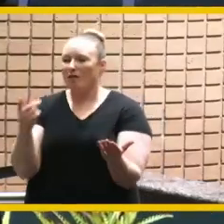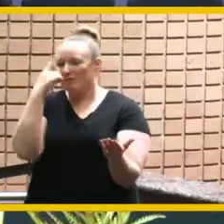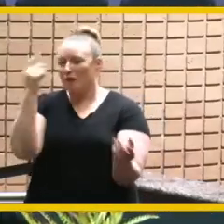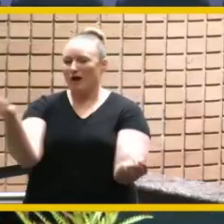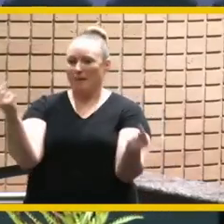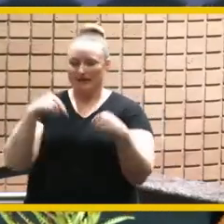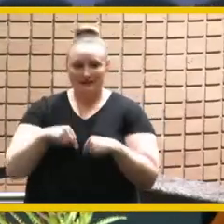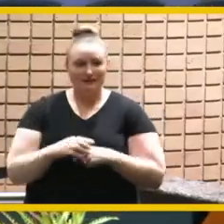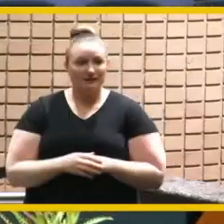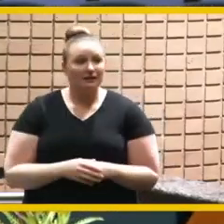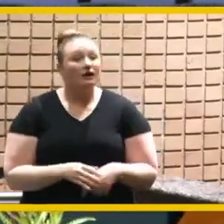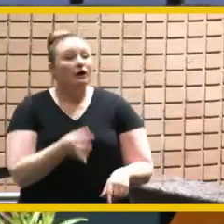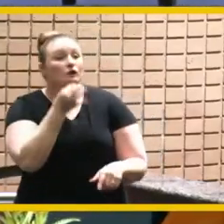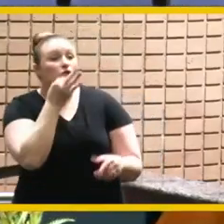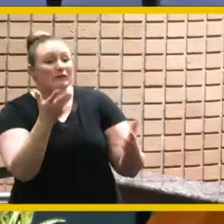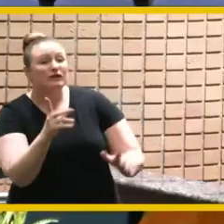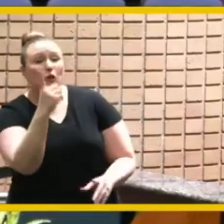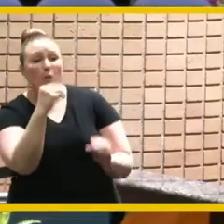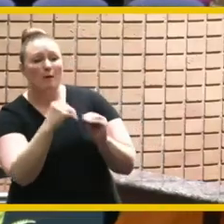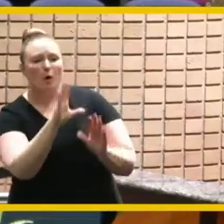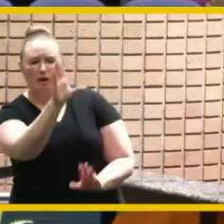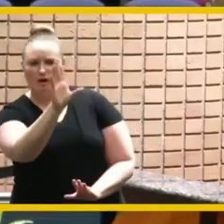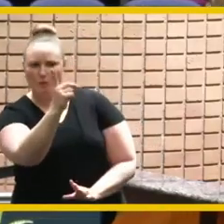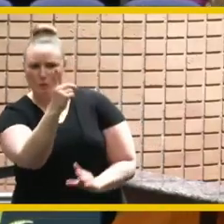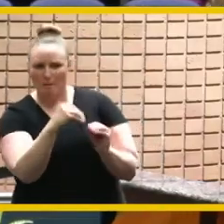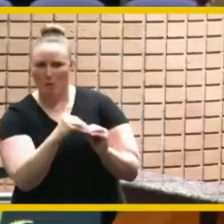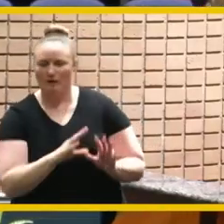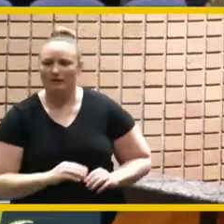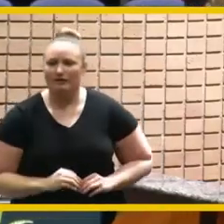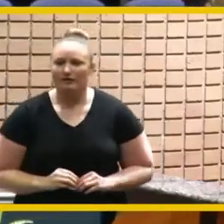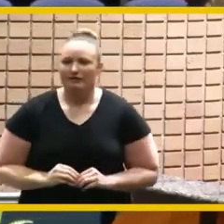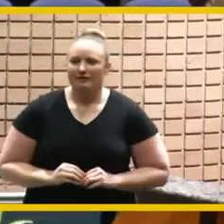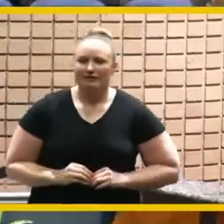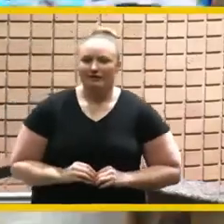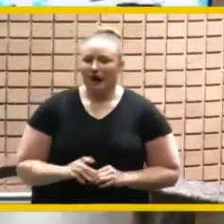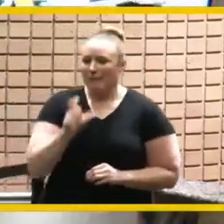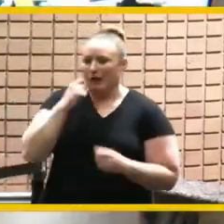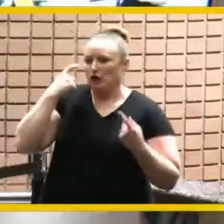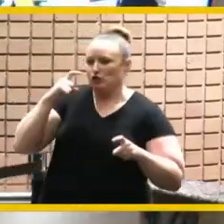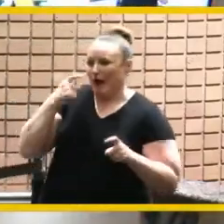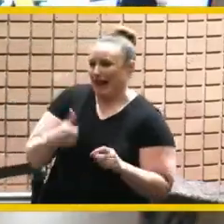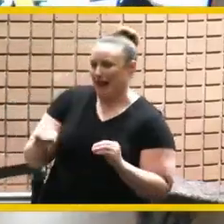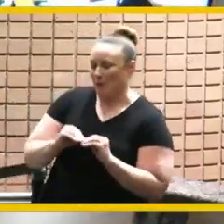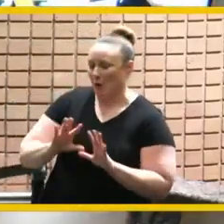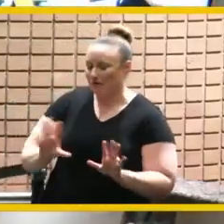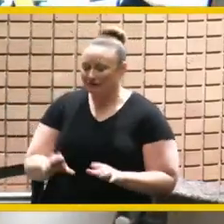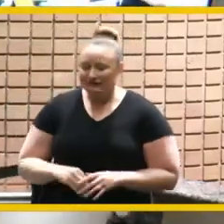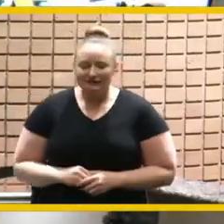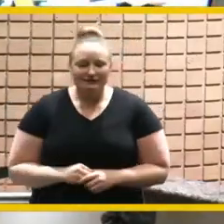we're almost done we got one more well just one more thing and yeah we may and we have to make